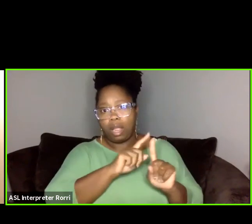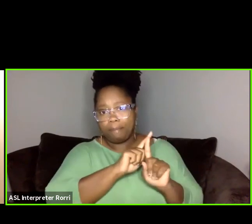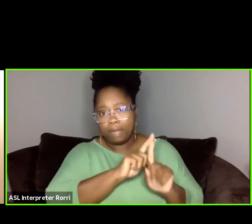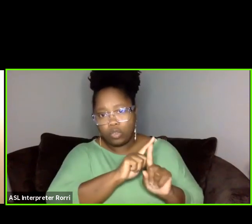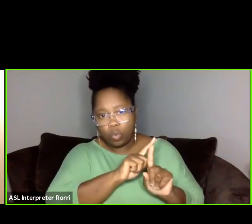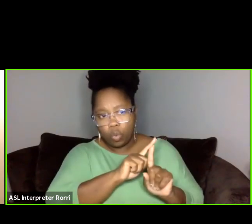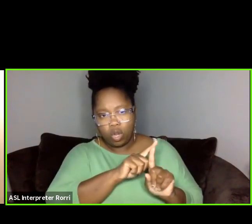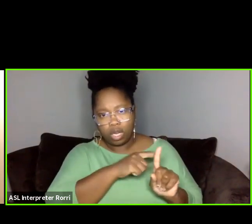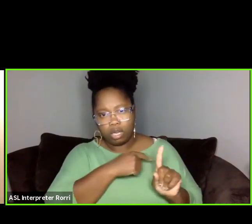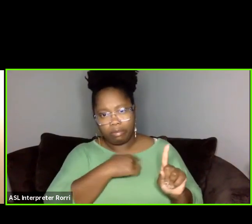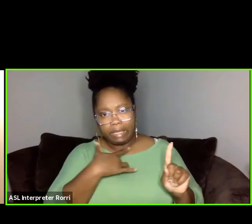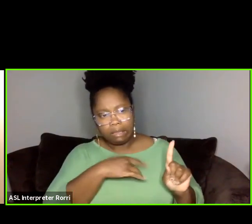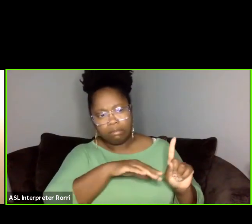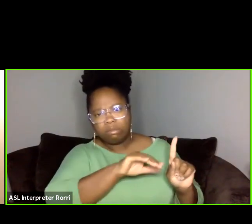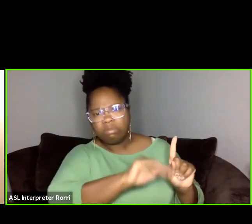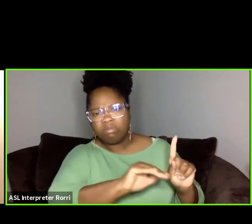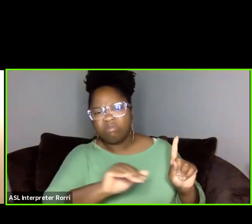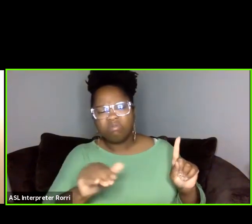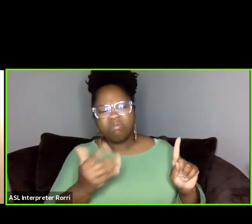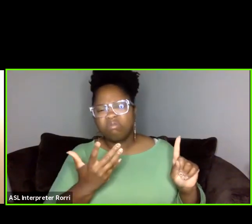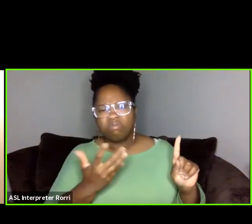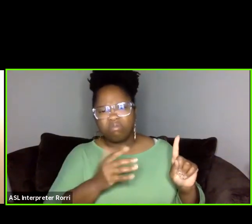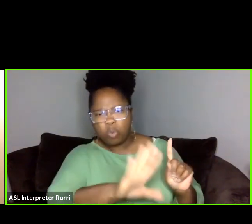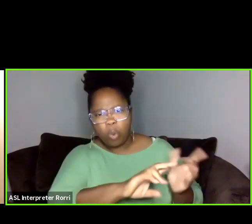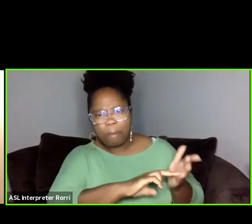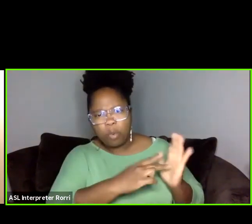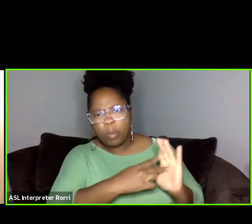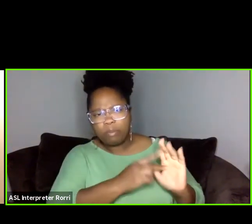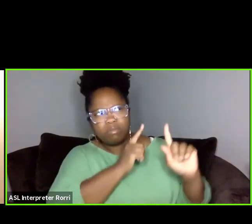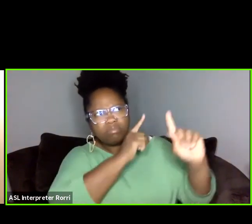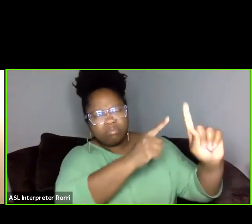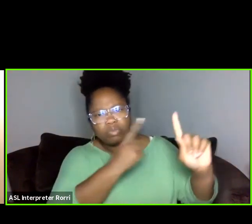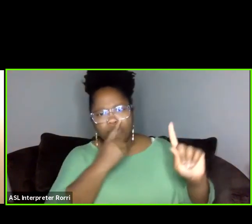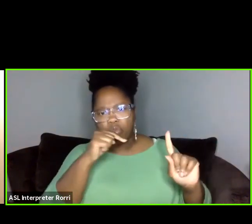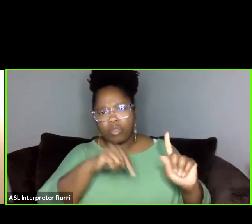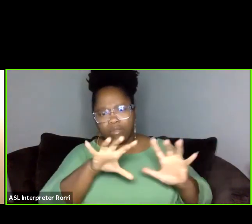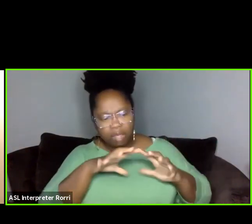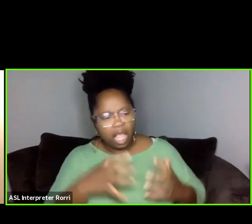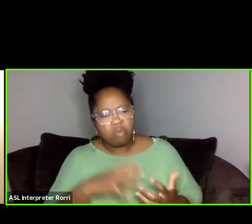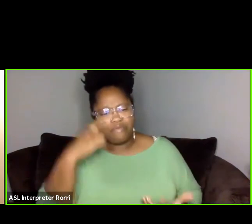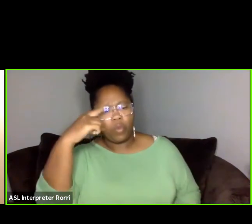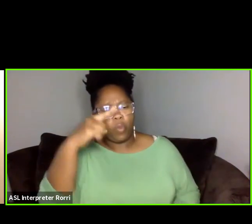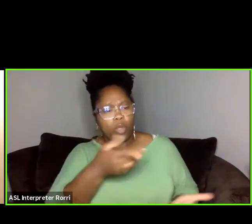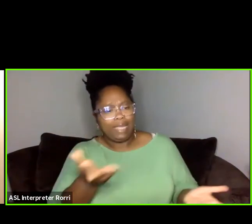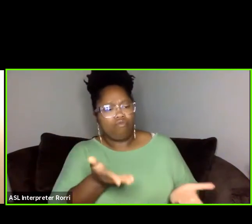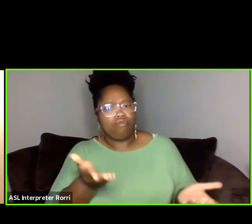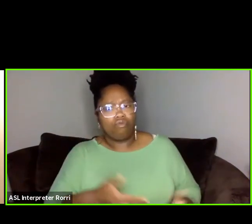what do you feel is your purpose on the planet? You know, why are you here?